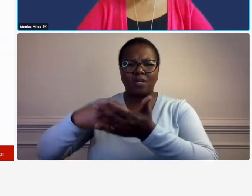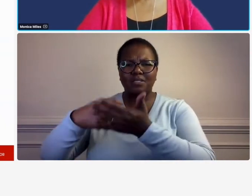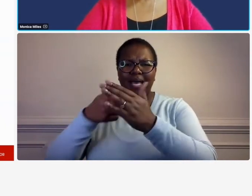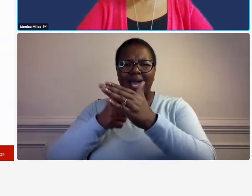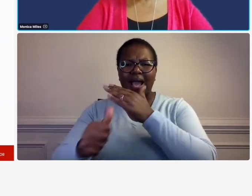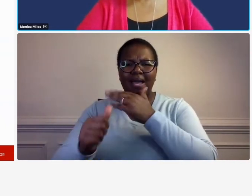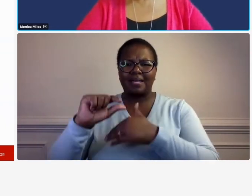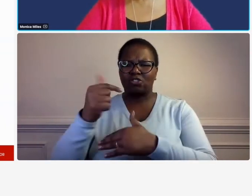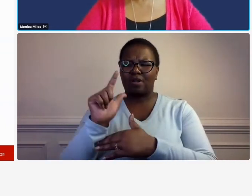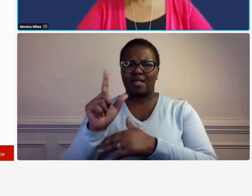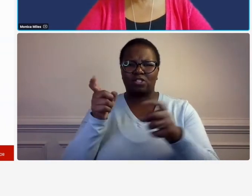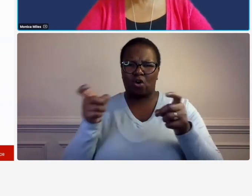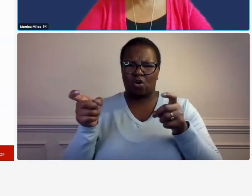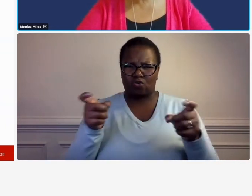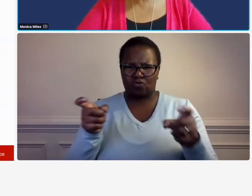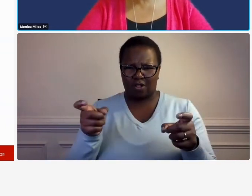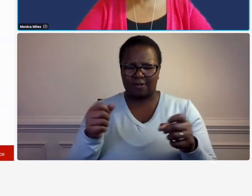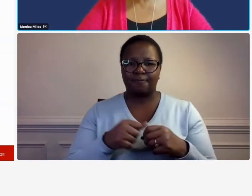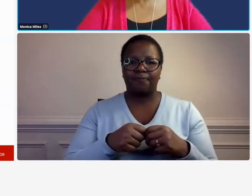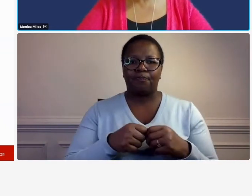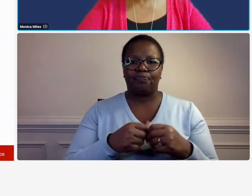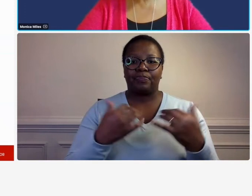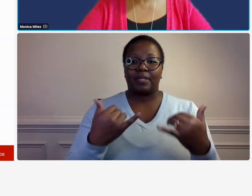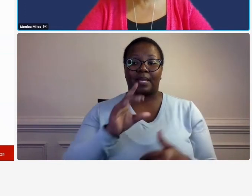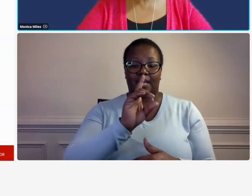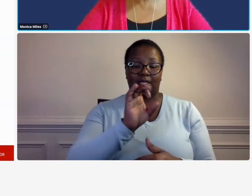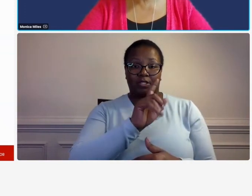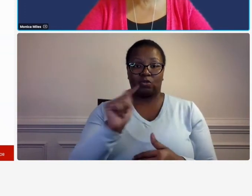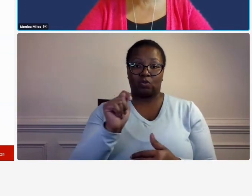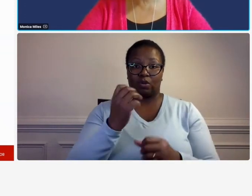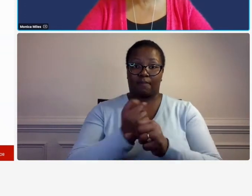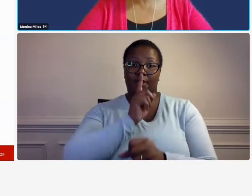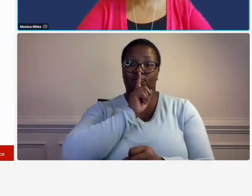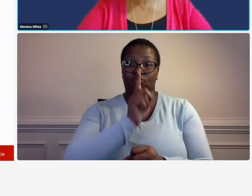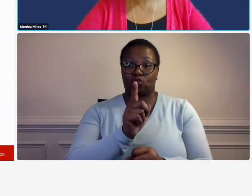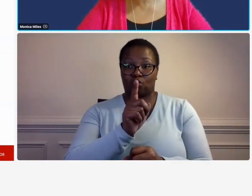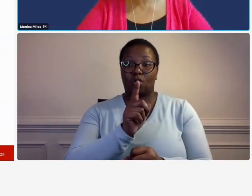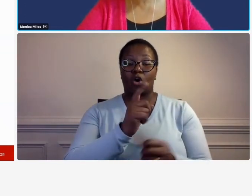wants to ensure that costs incurred against the contract can be reconciled to the general ledger